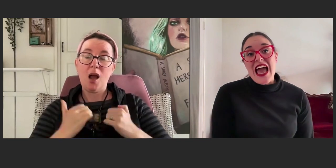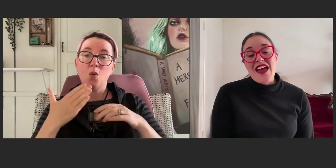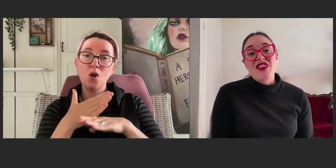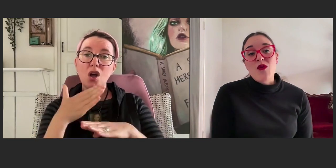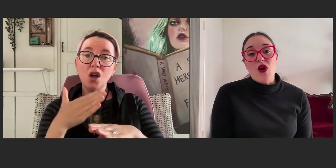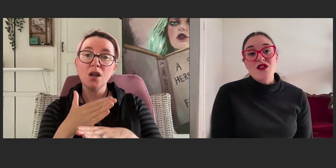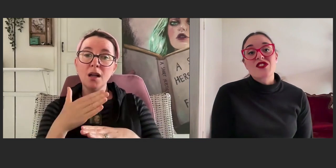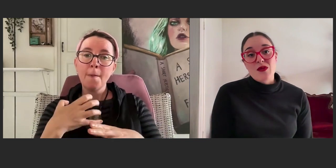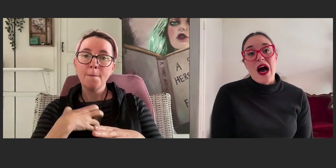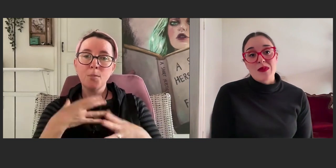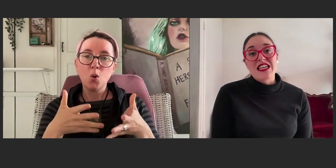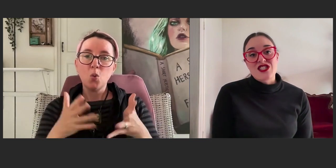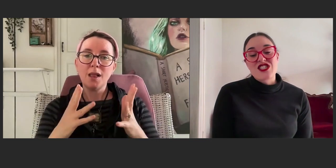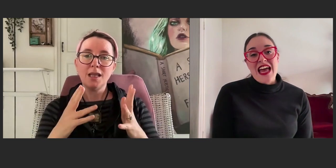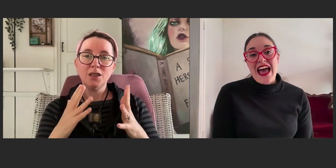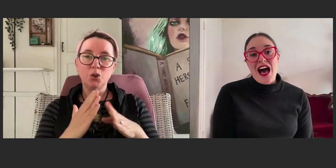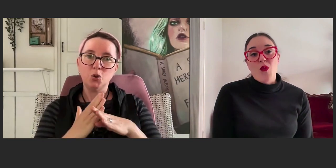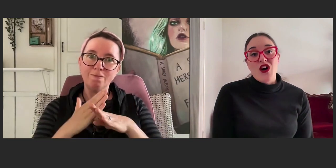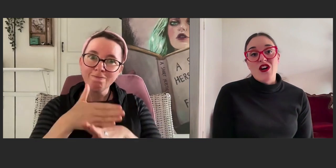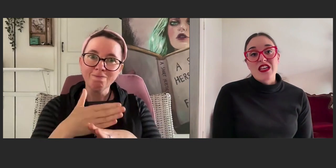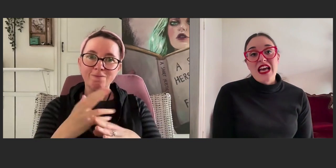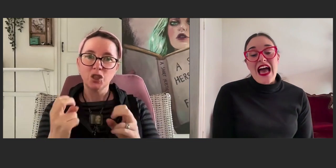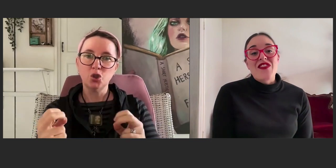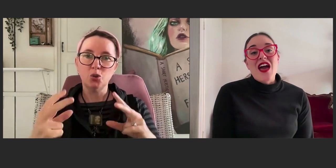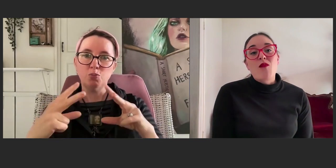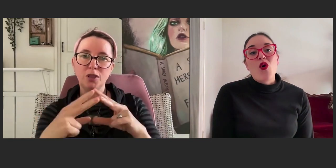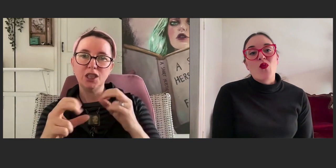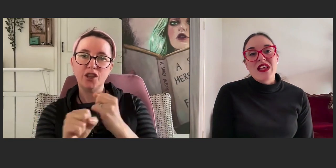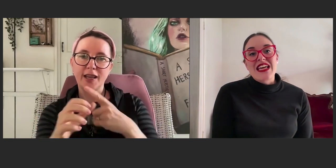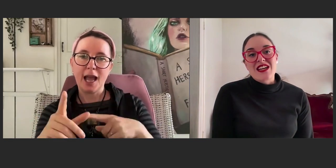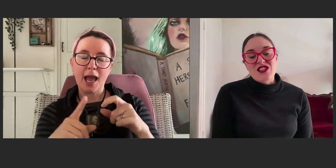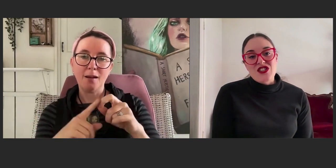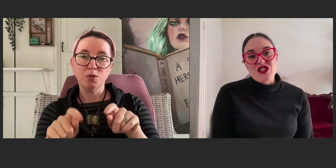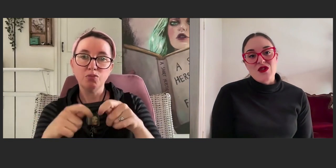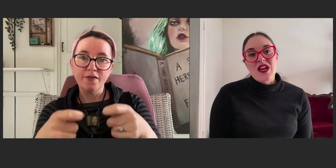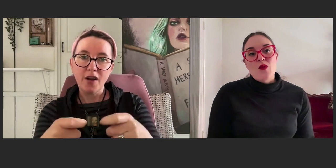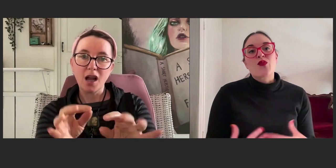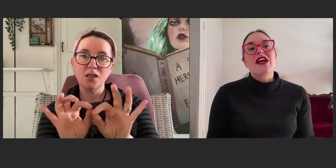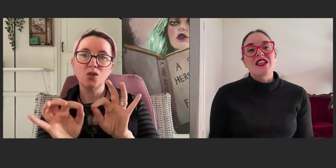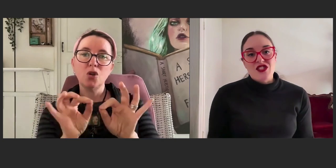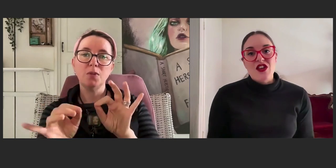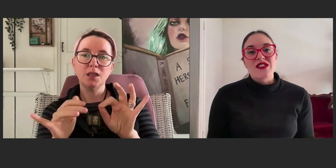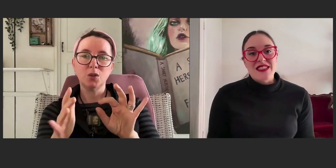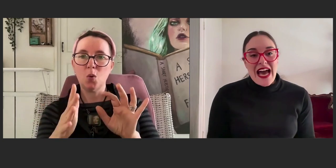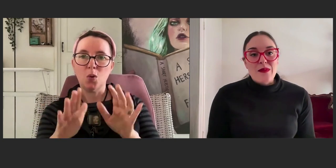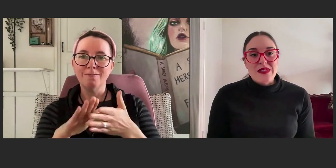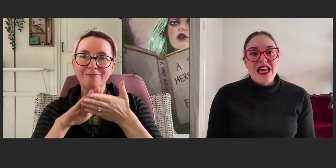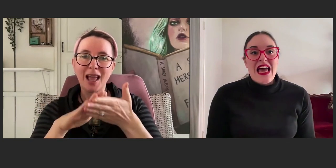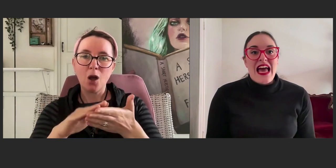and they want to publish our work and they are more willing to bridge those gaps